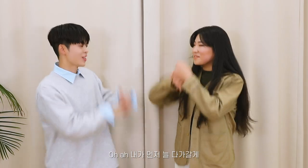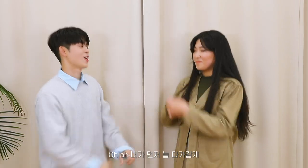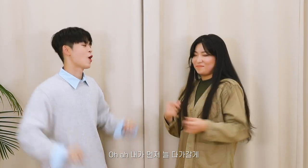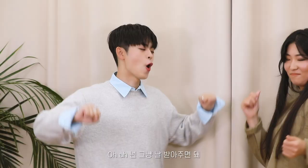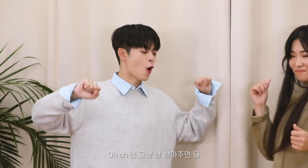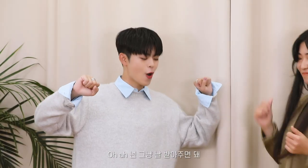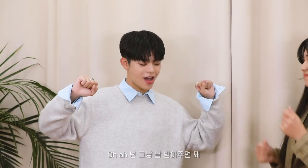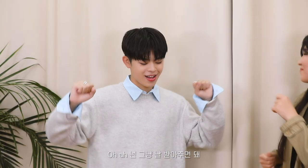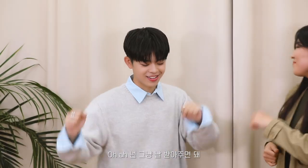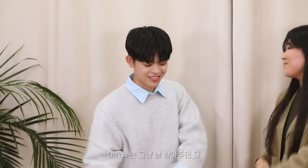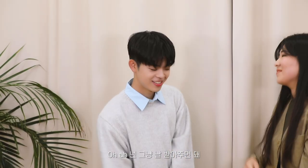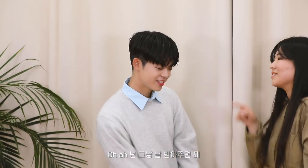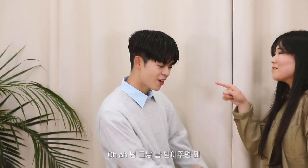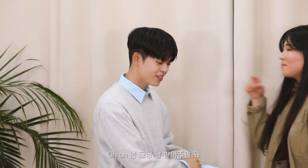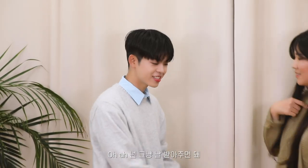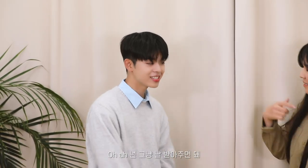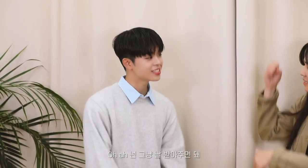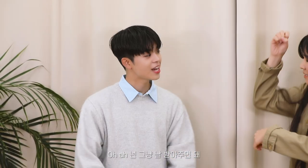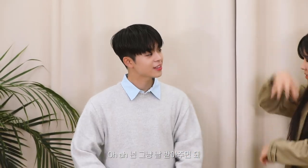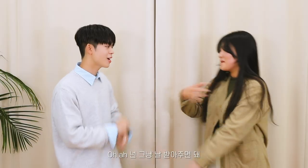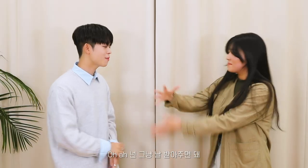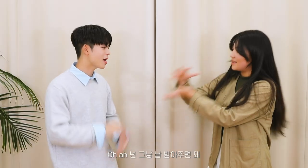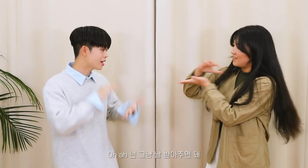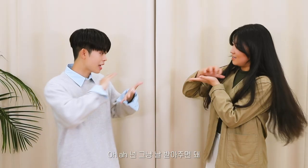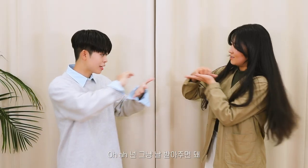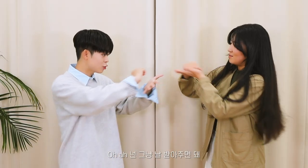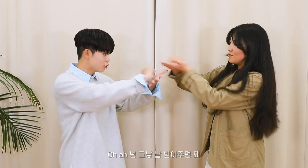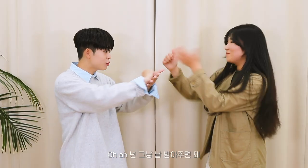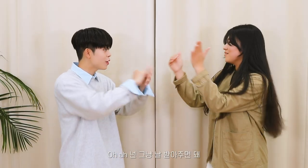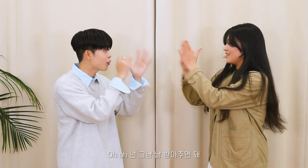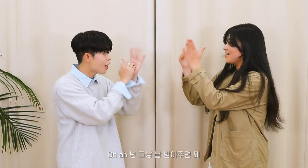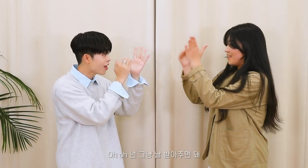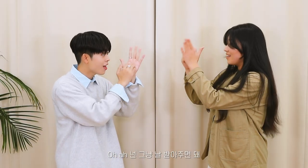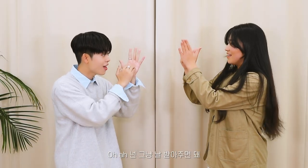Oh ah, I'll look at you first